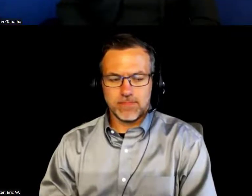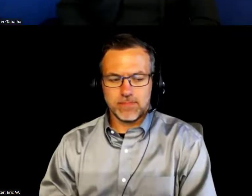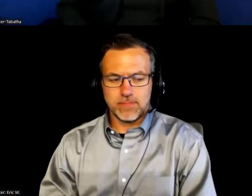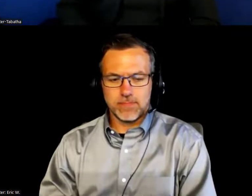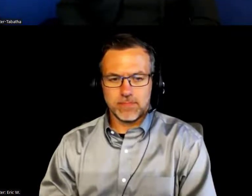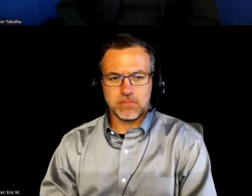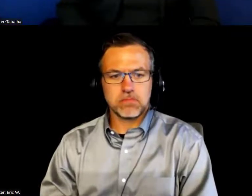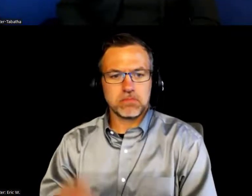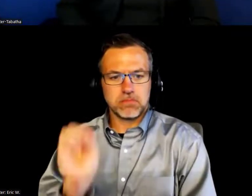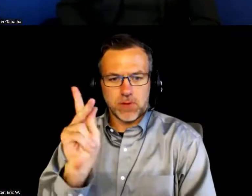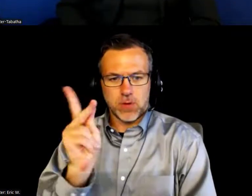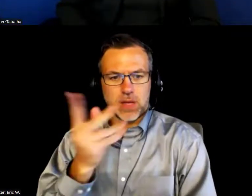Omar McCrimmon: Okay. Thank you, Matt.